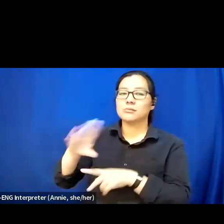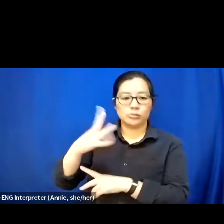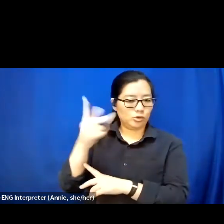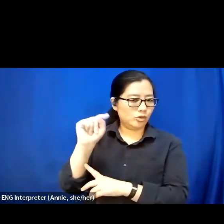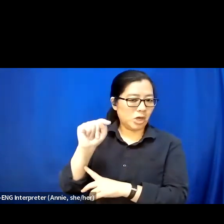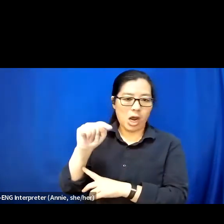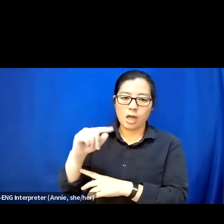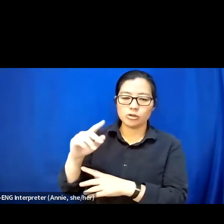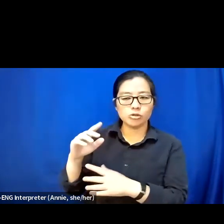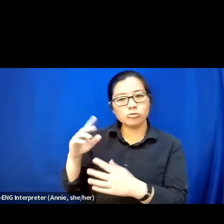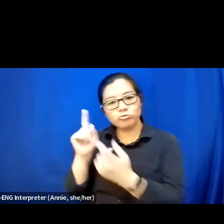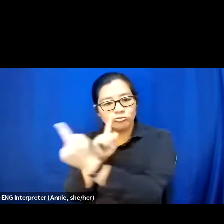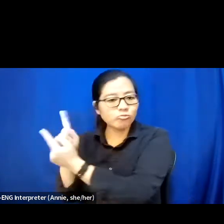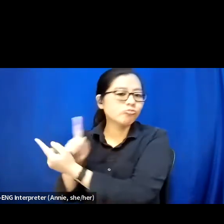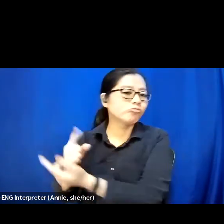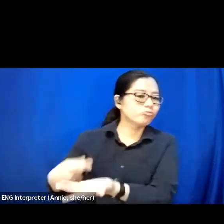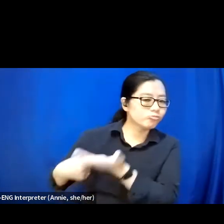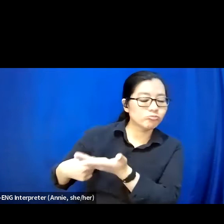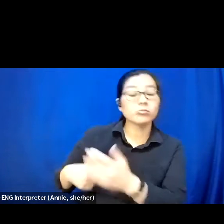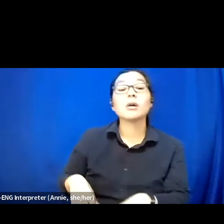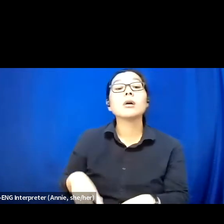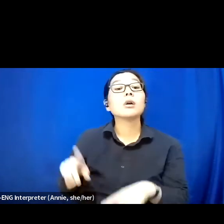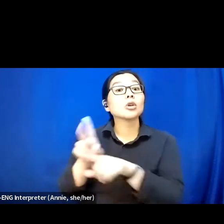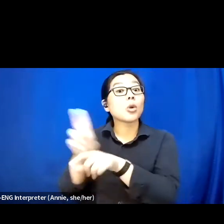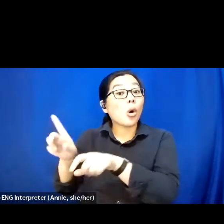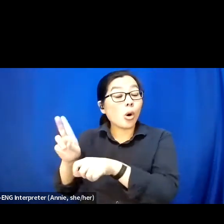And you can also use that space to ask your question for the panelists.